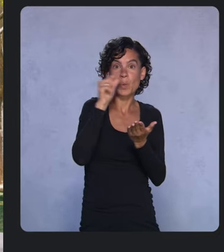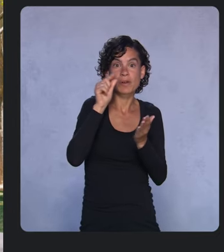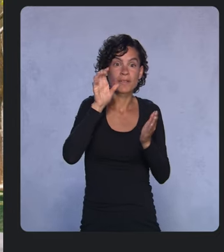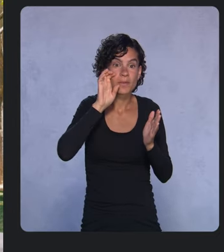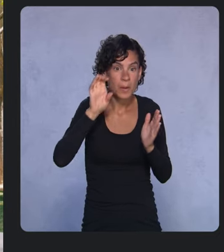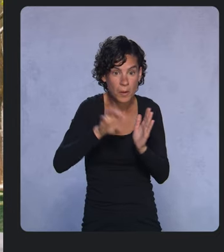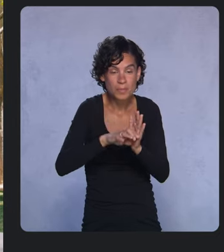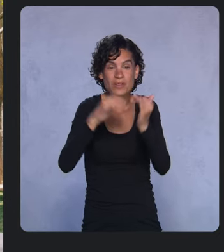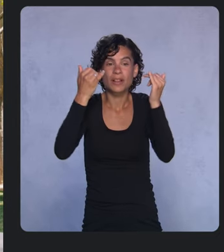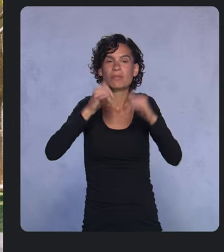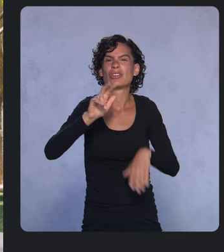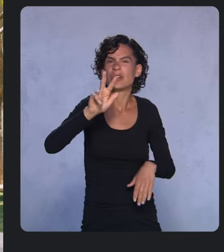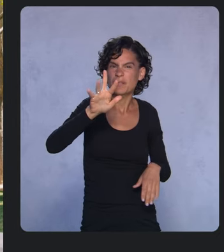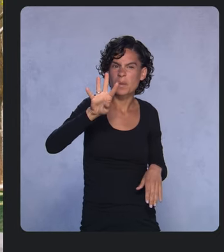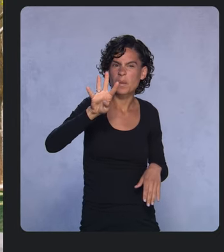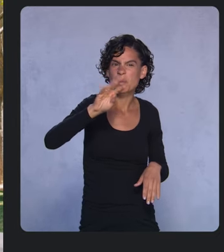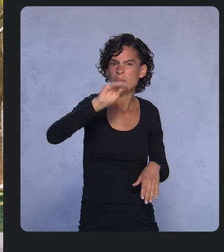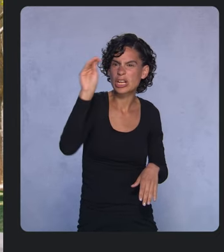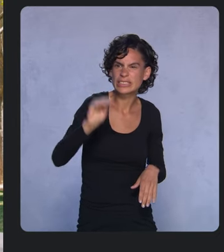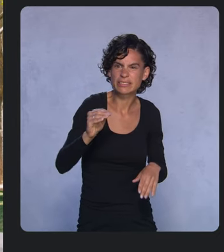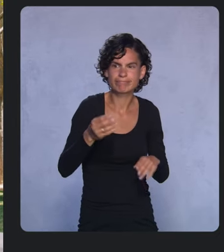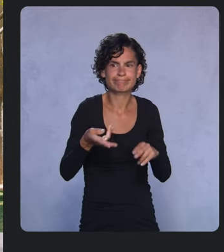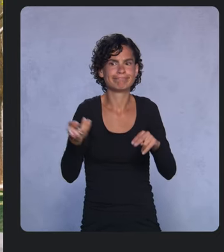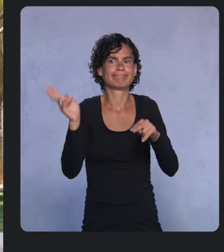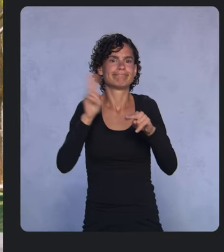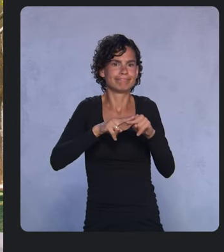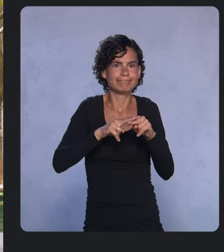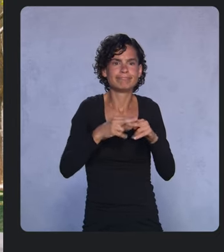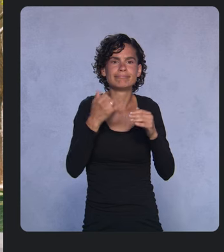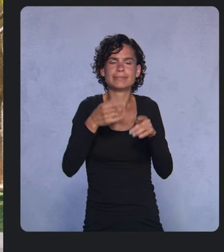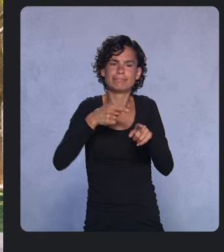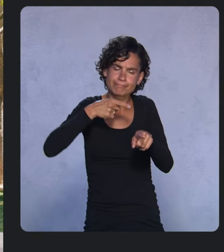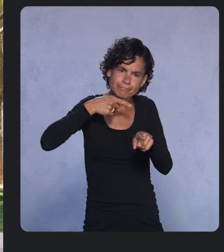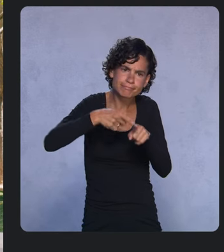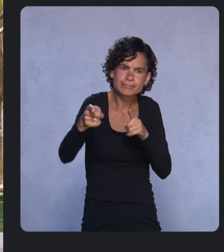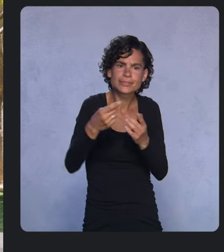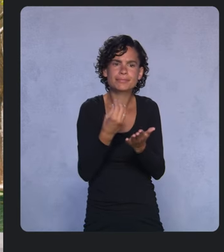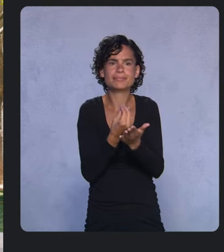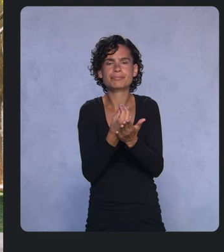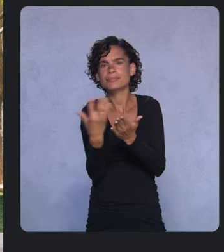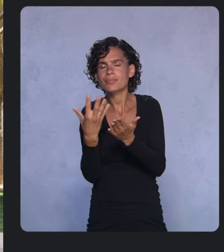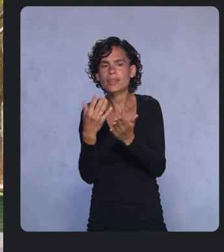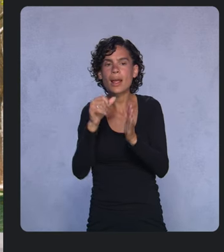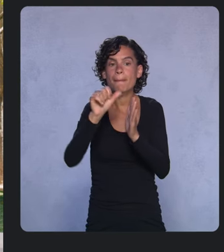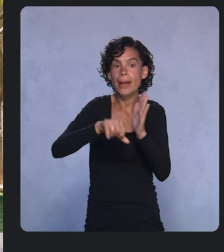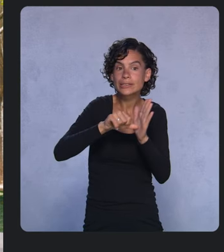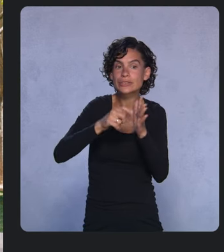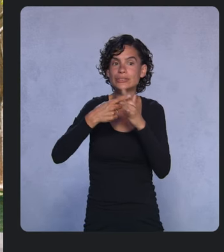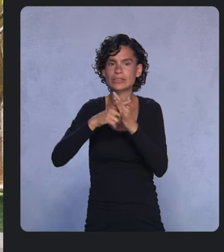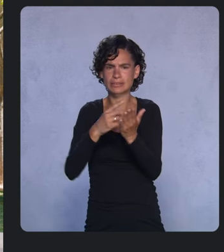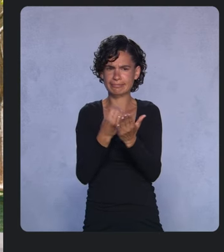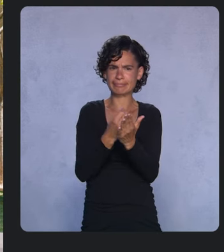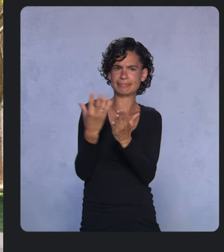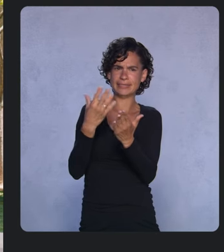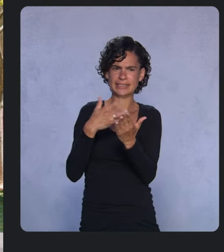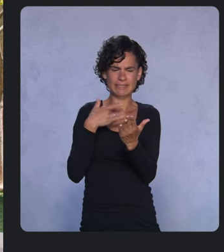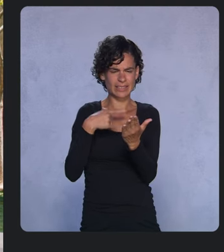and we have new customizable launch animations and splash screens. Startup feels responsive and you can update it with your branding.